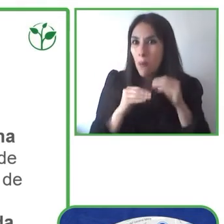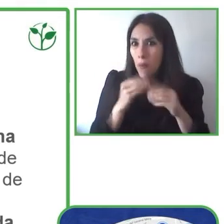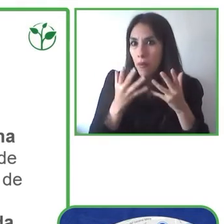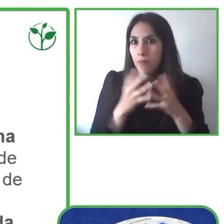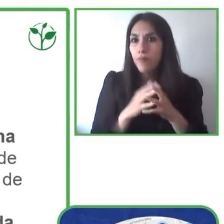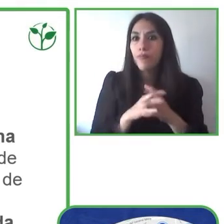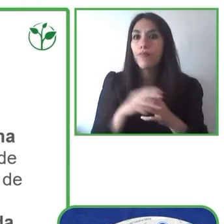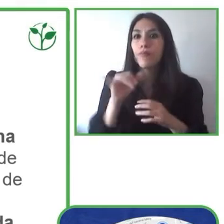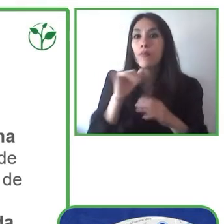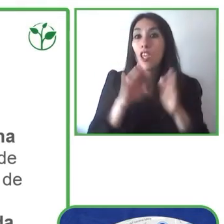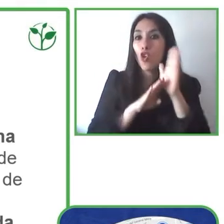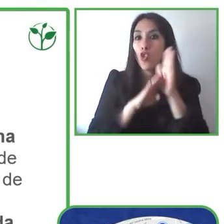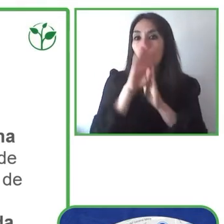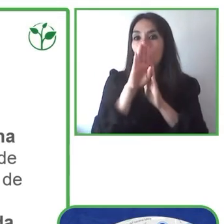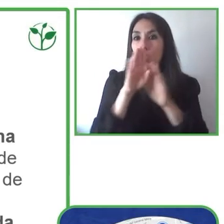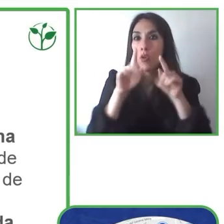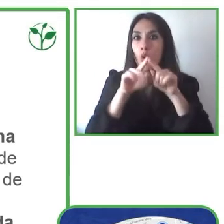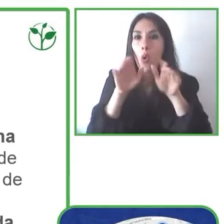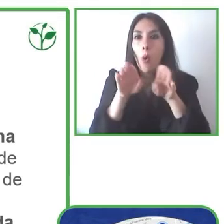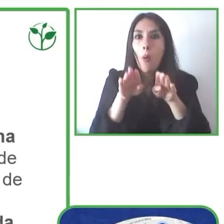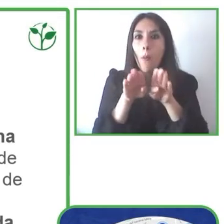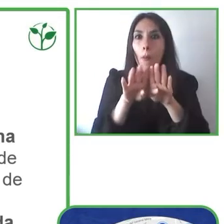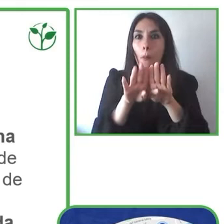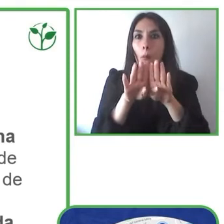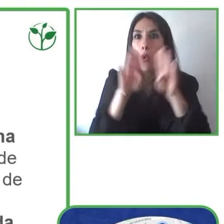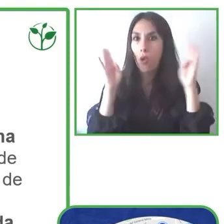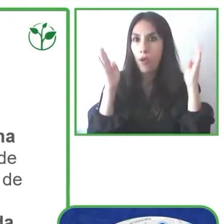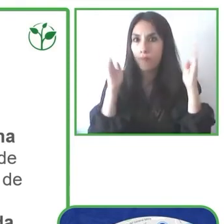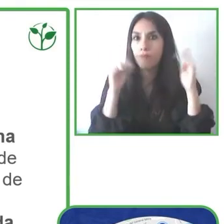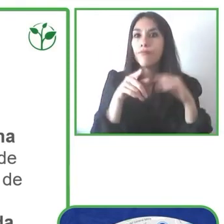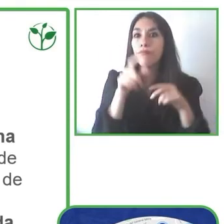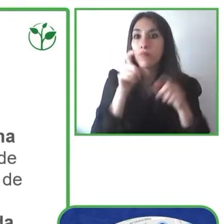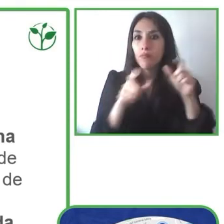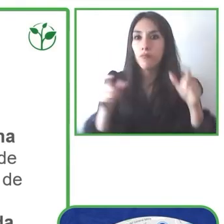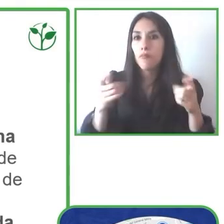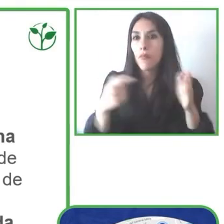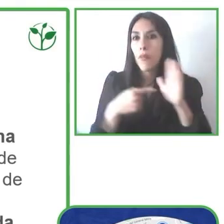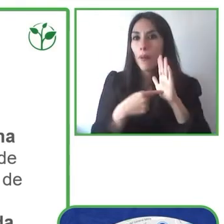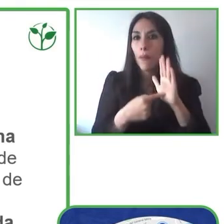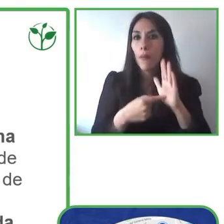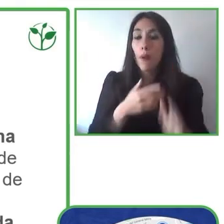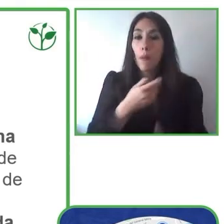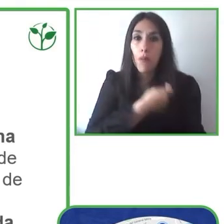but we saw as a group that think about it in Spain there are more than 8,000